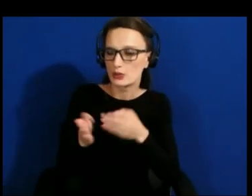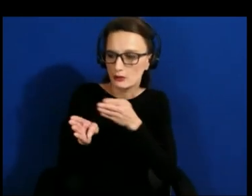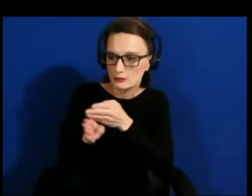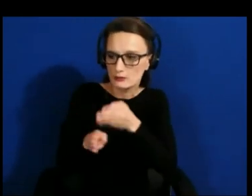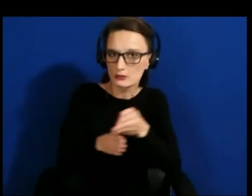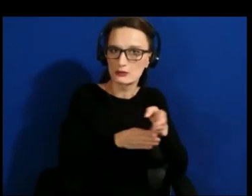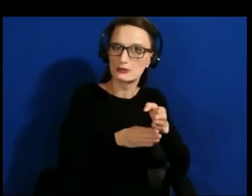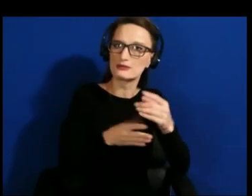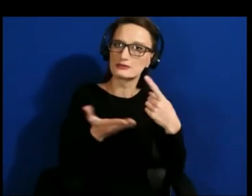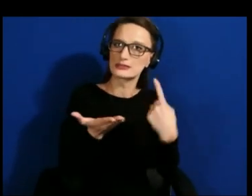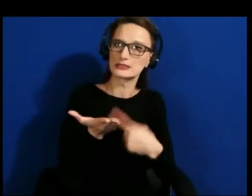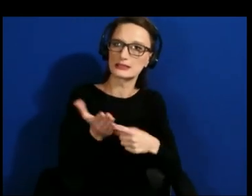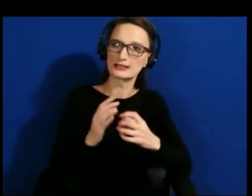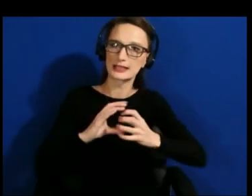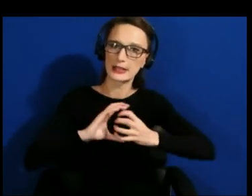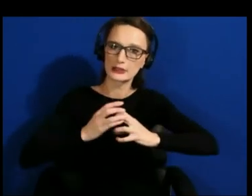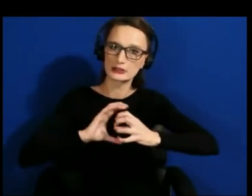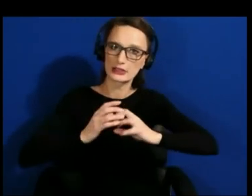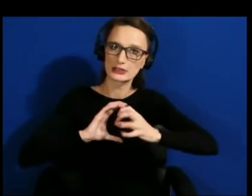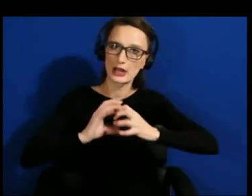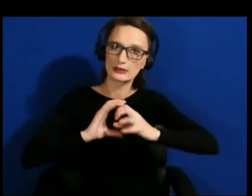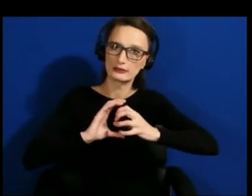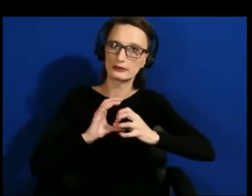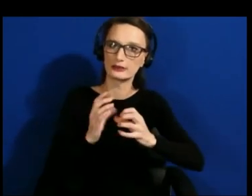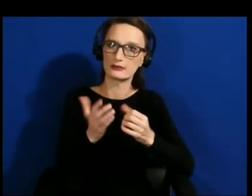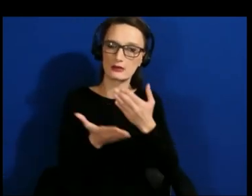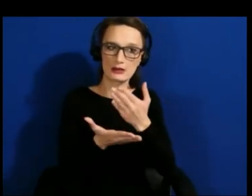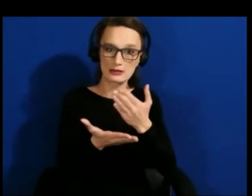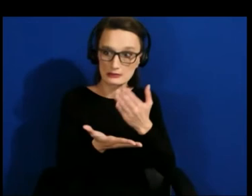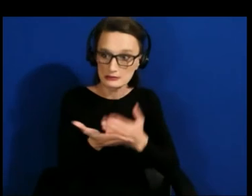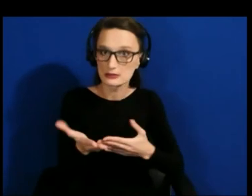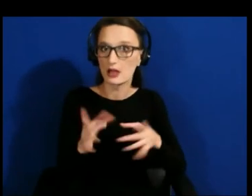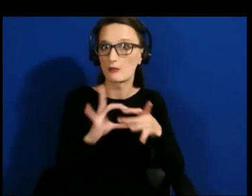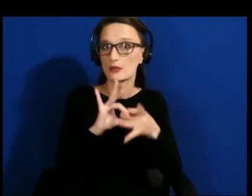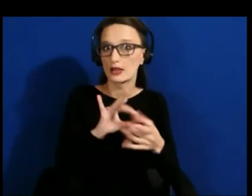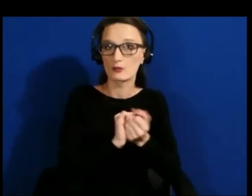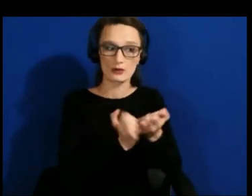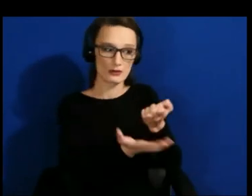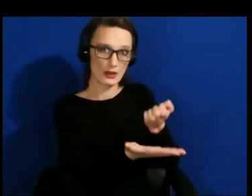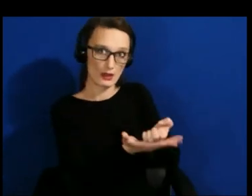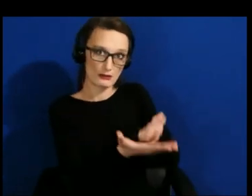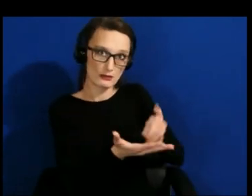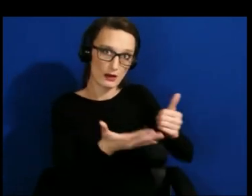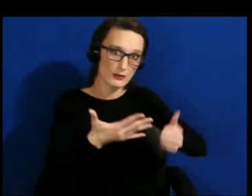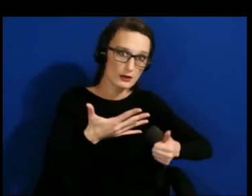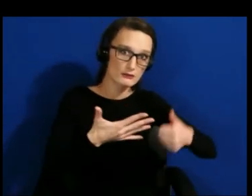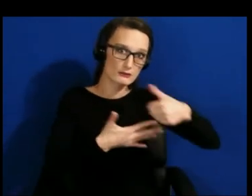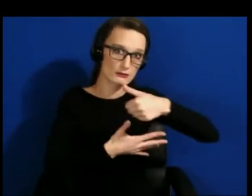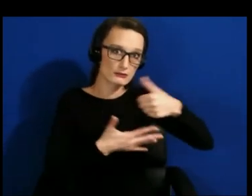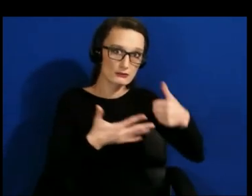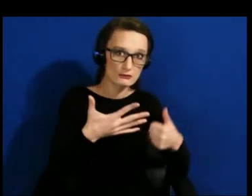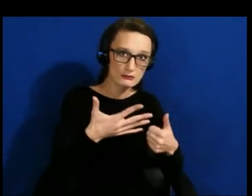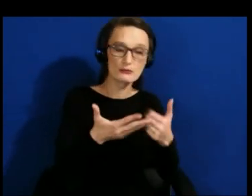you know, economic positions so we have individuals who are economically vulnerable